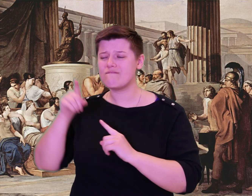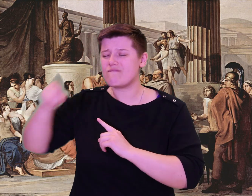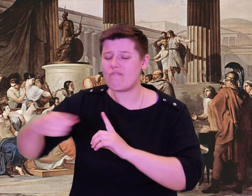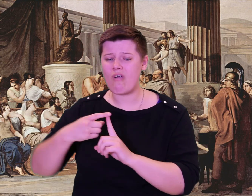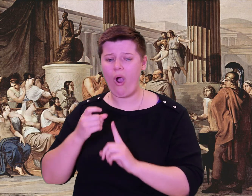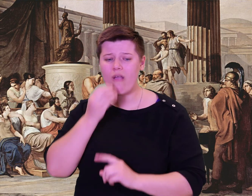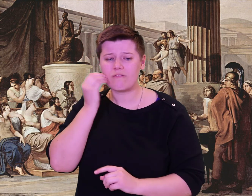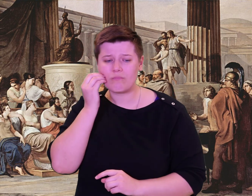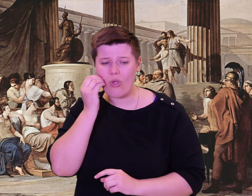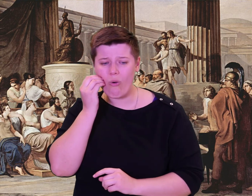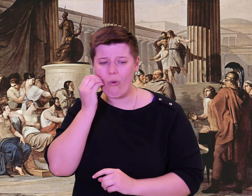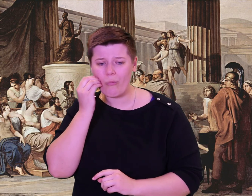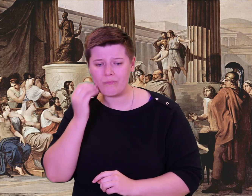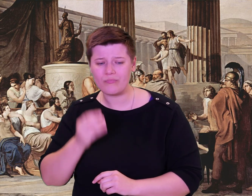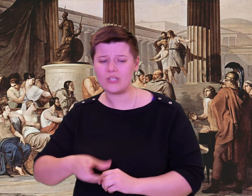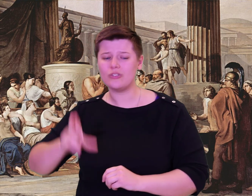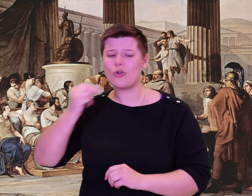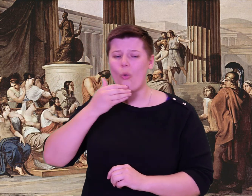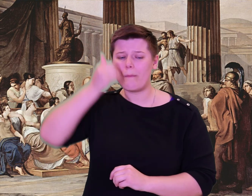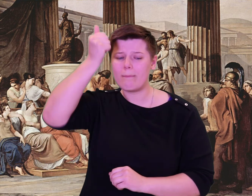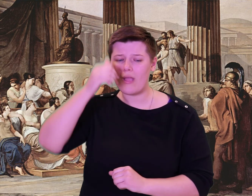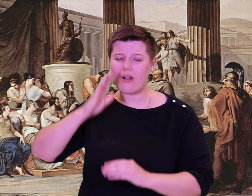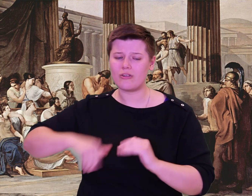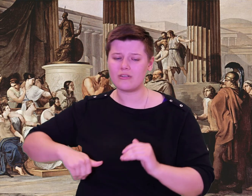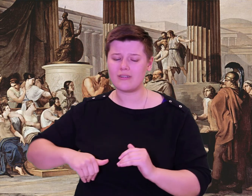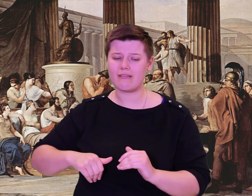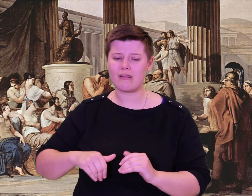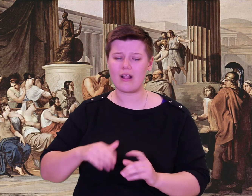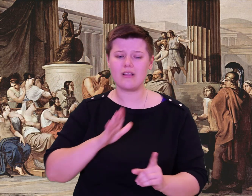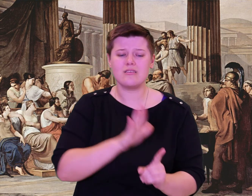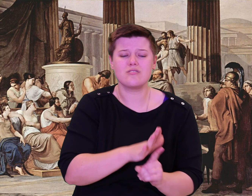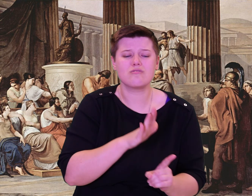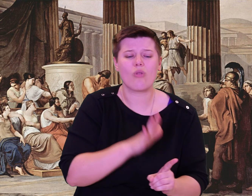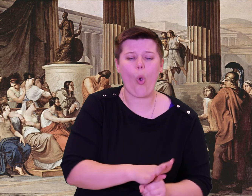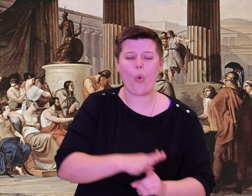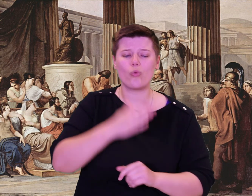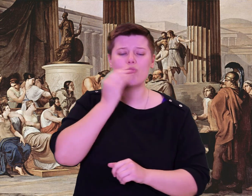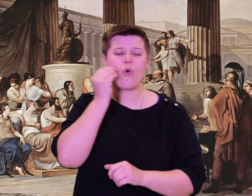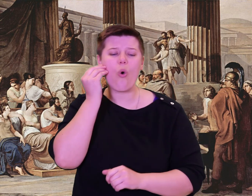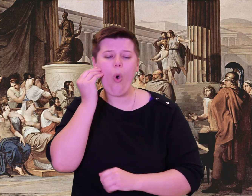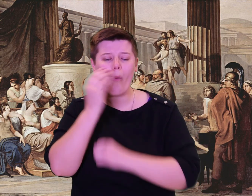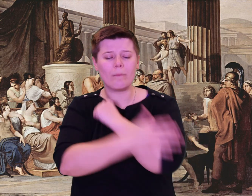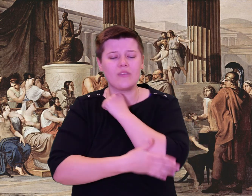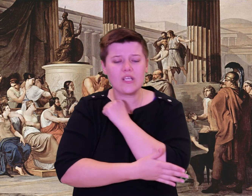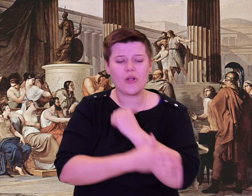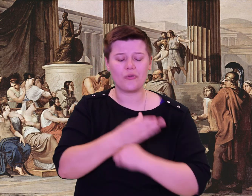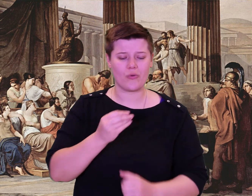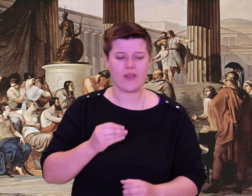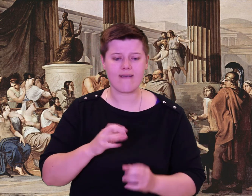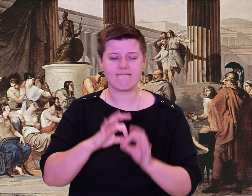country could be sweeter. When a man is far from home, living abroad, there is no